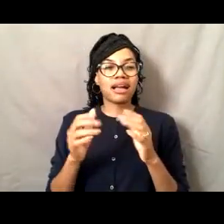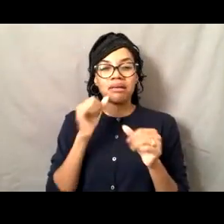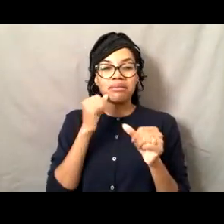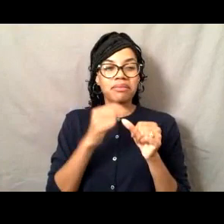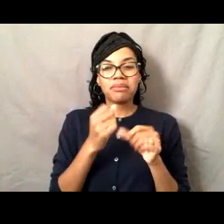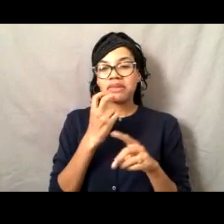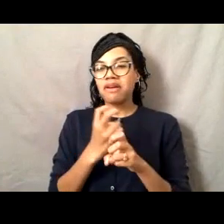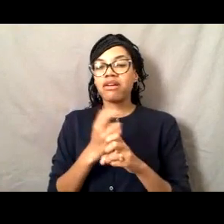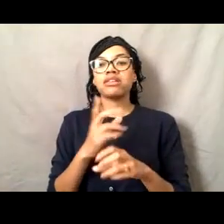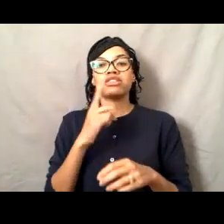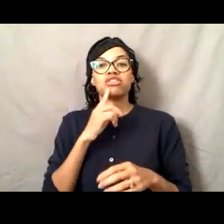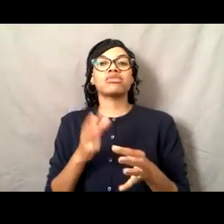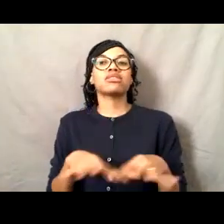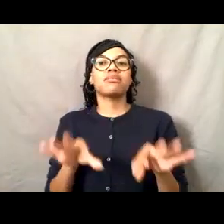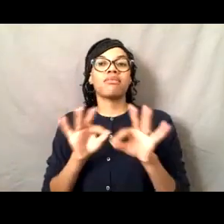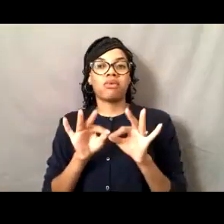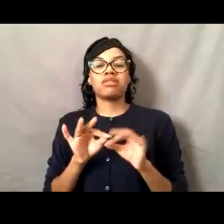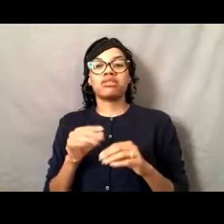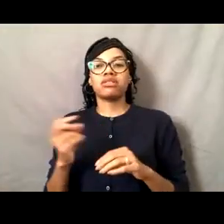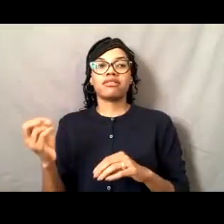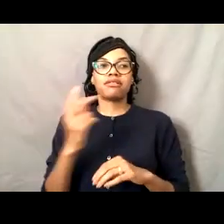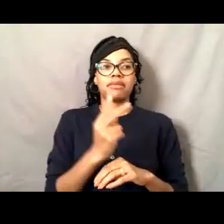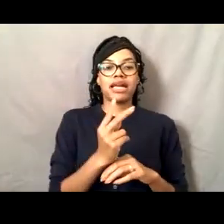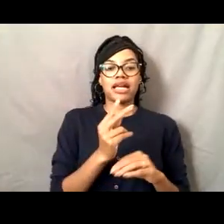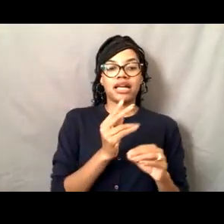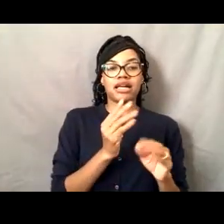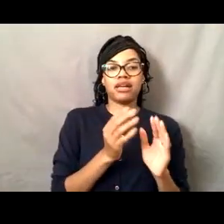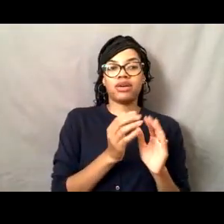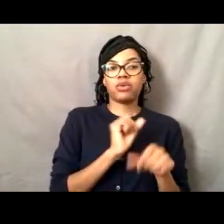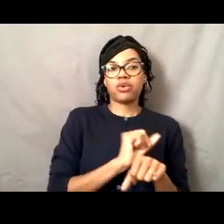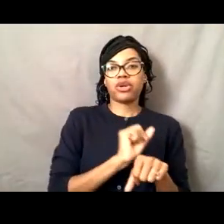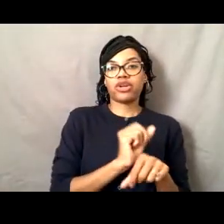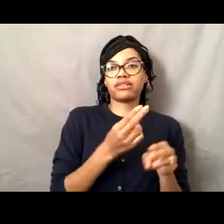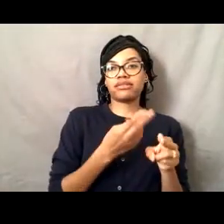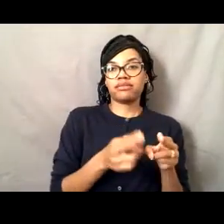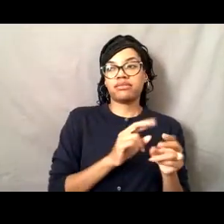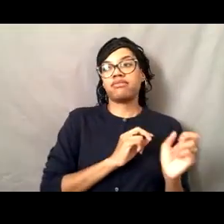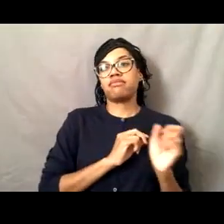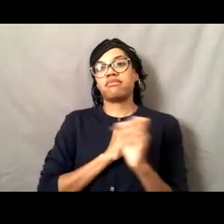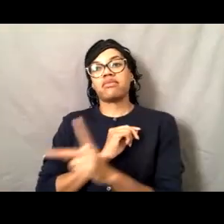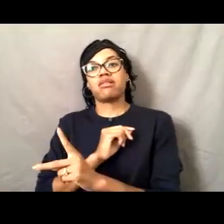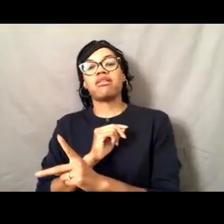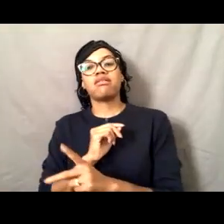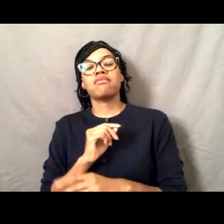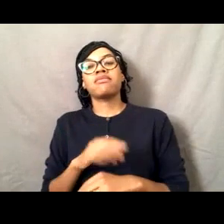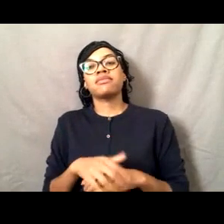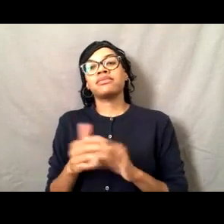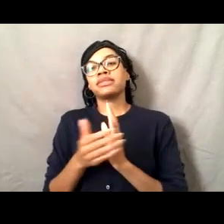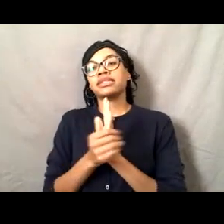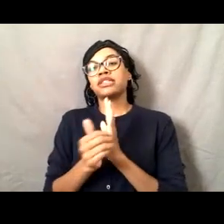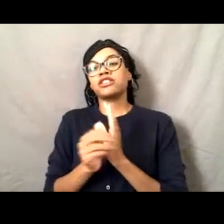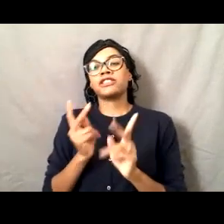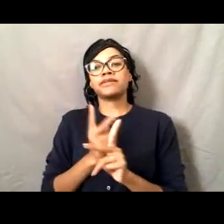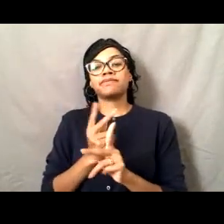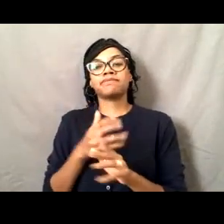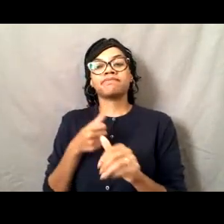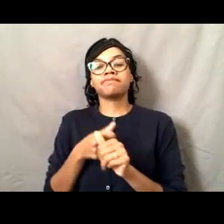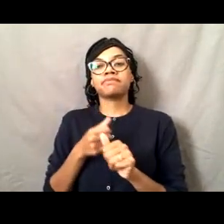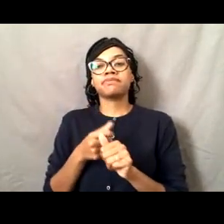And before an officer goes back out to sea for a permanent ship assignment, we actually do go back to the Coast Guard Academy